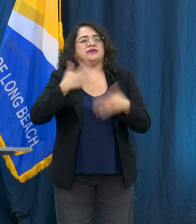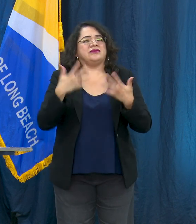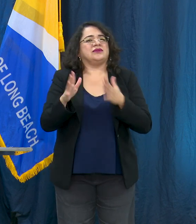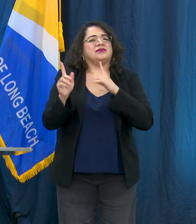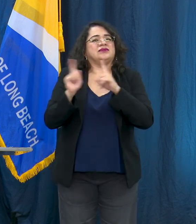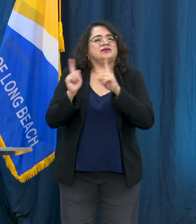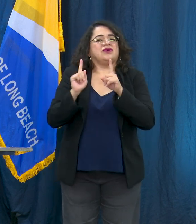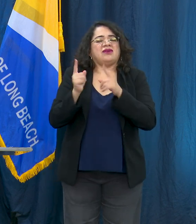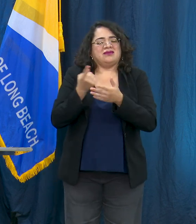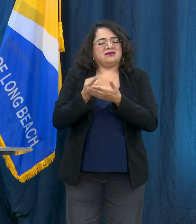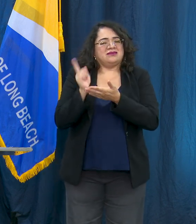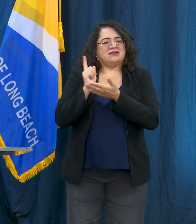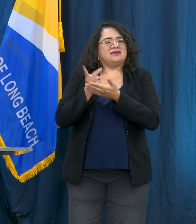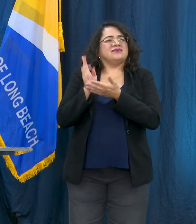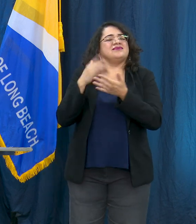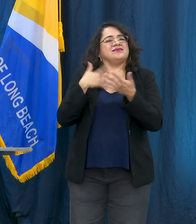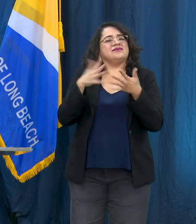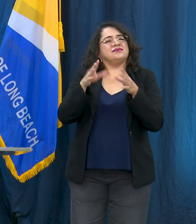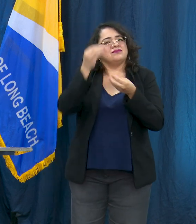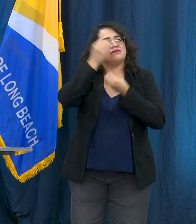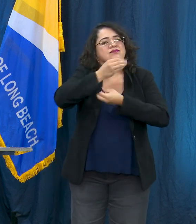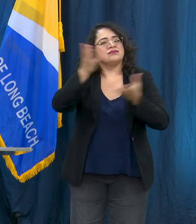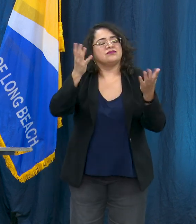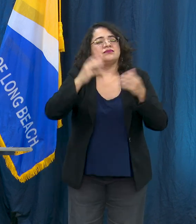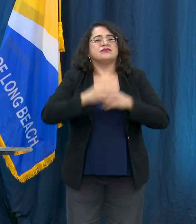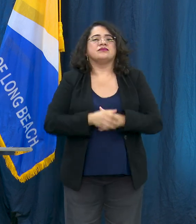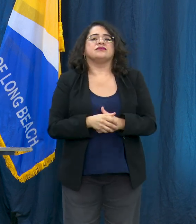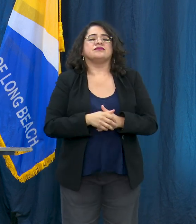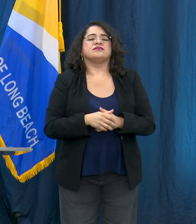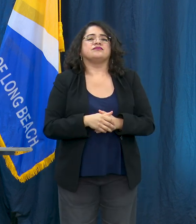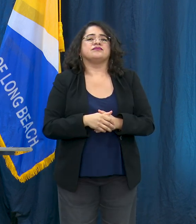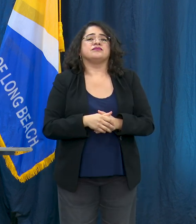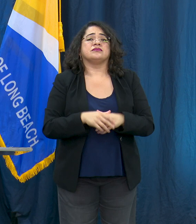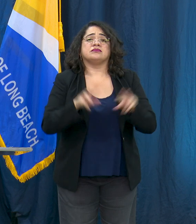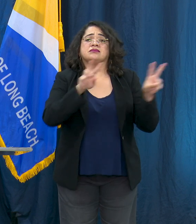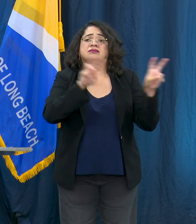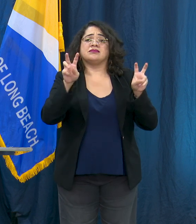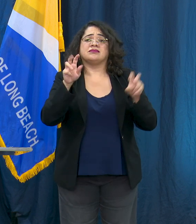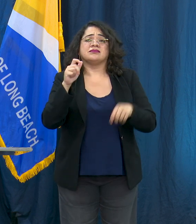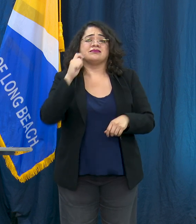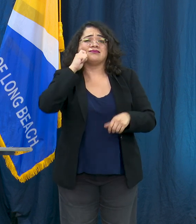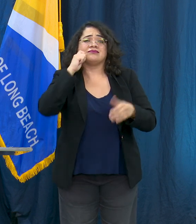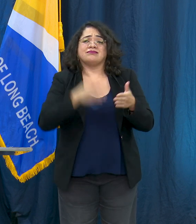last couple weeks about how the issues around racism and injustice are a